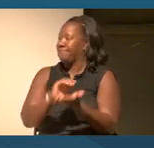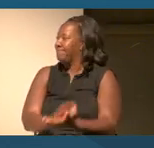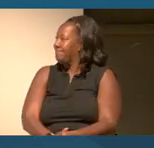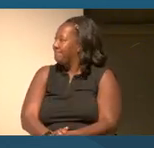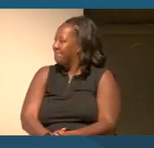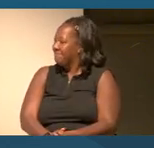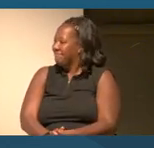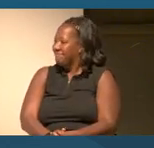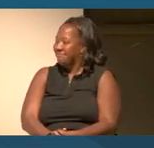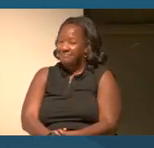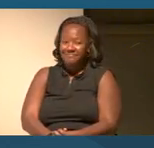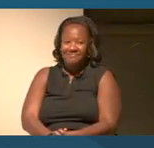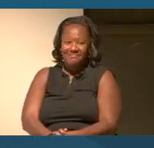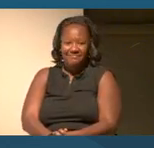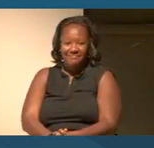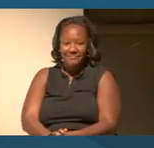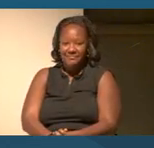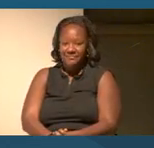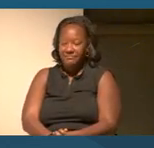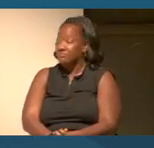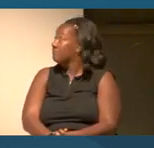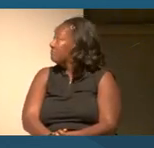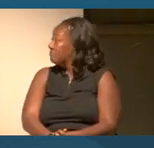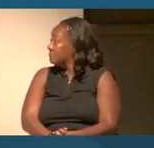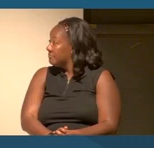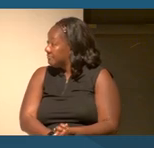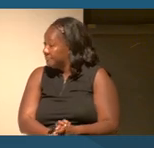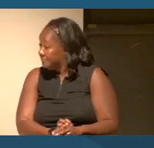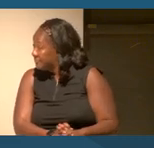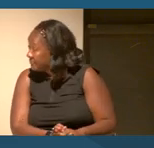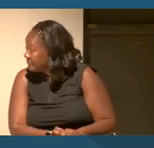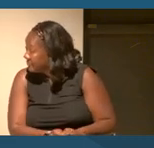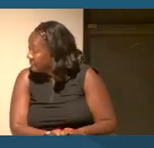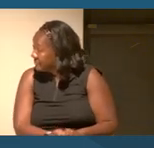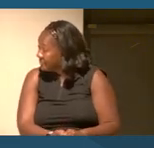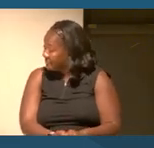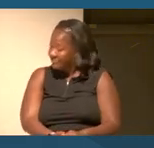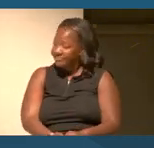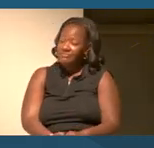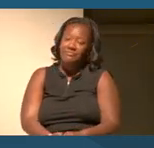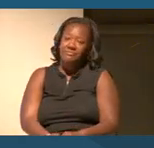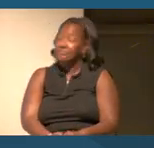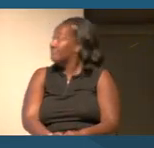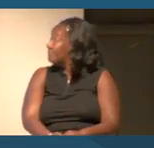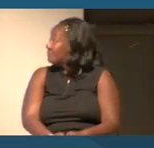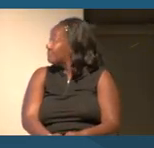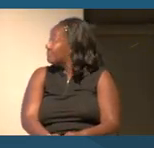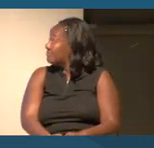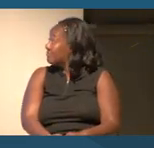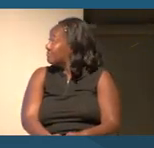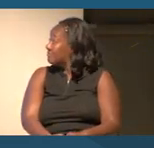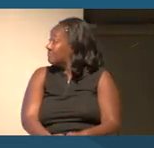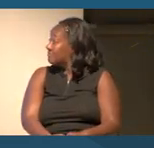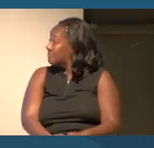That's just the prelude.